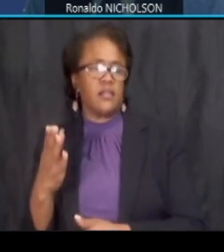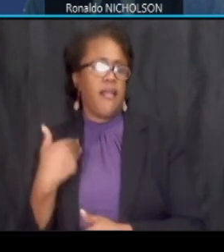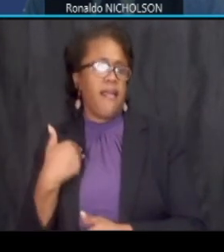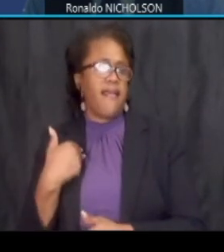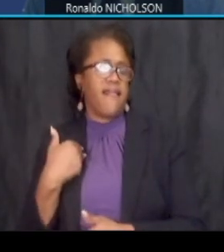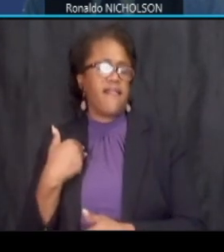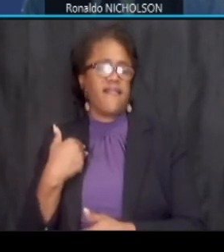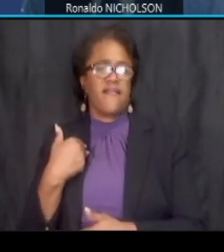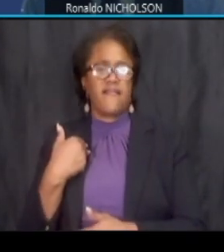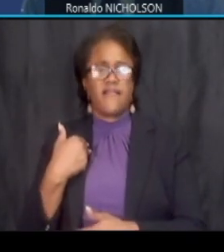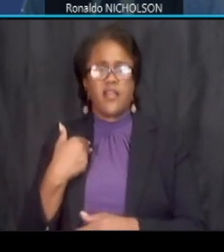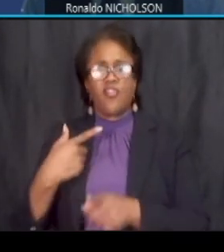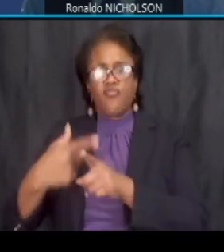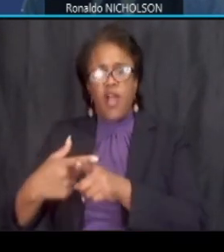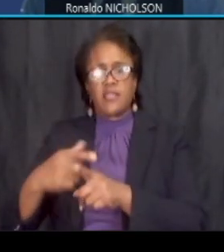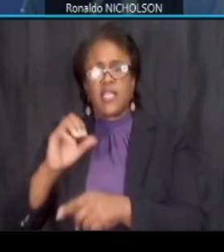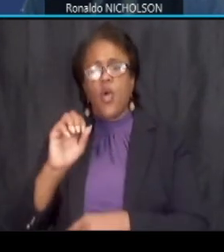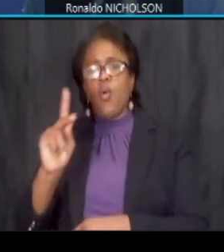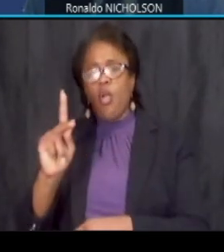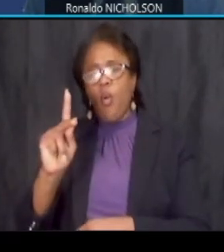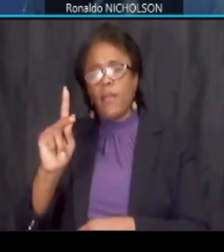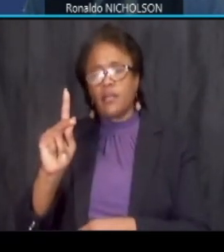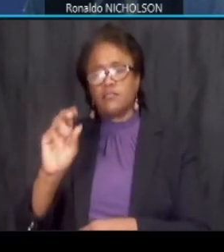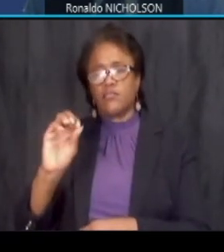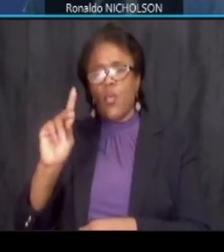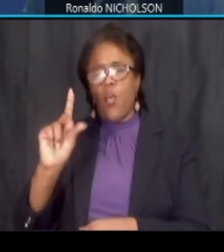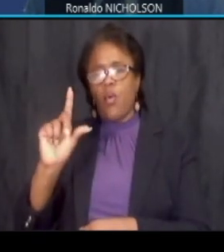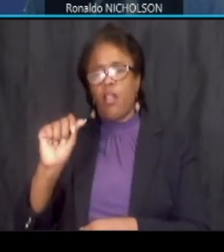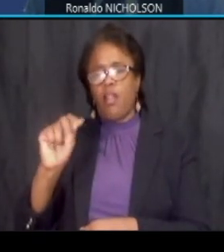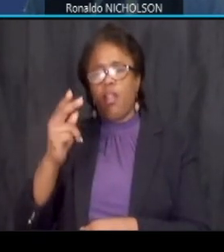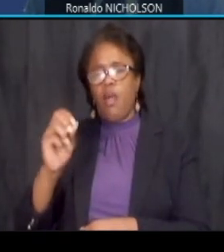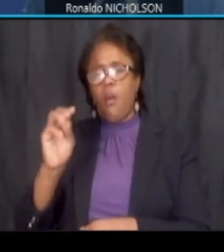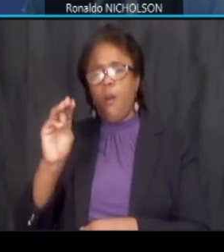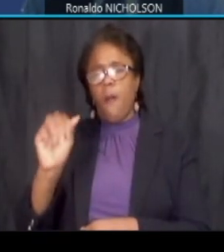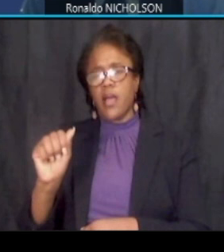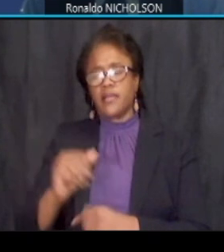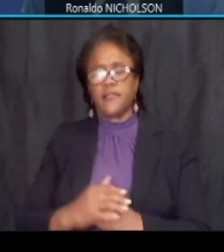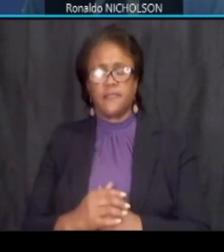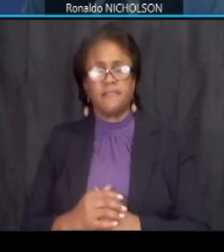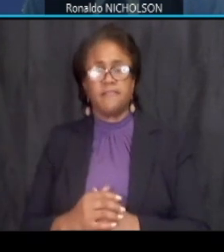the crossing at oklahoma okay regarding um